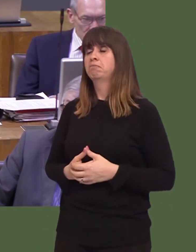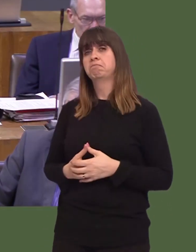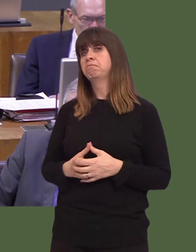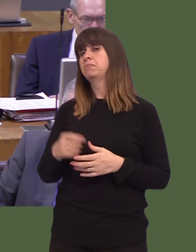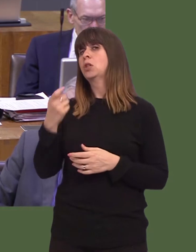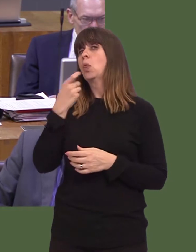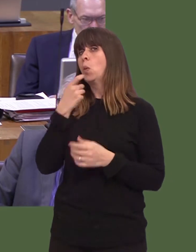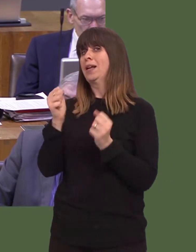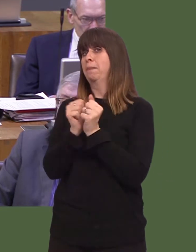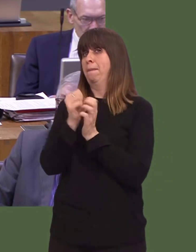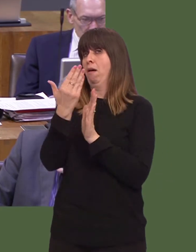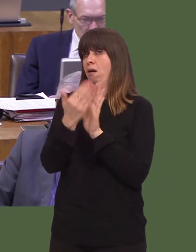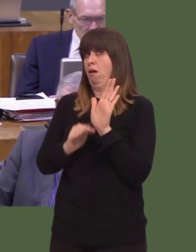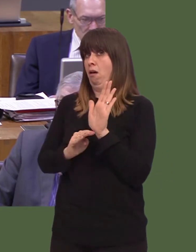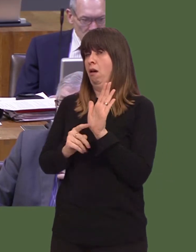that we have produced.